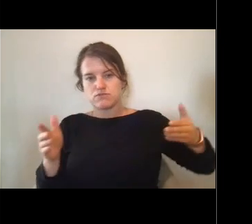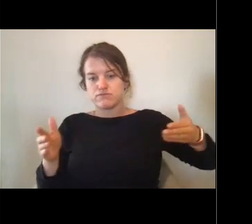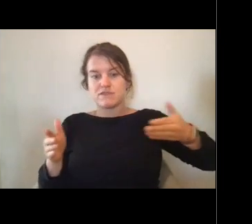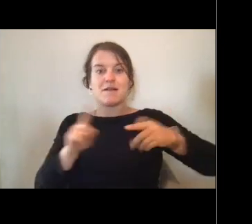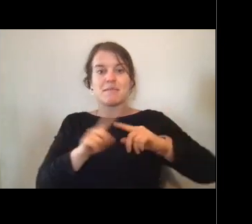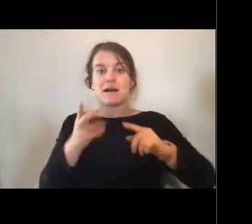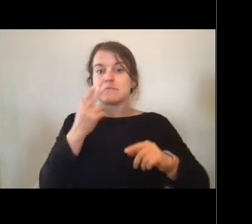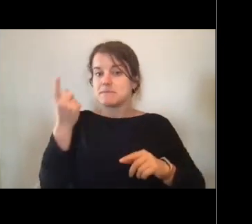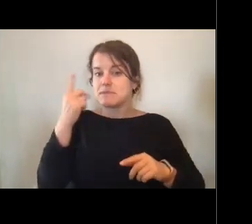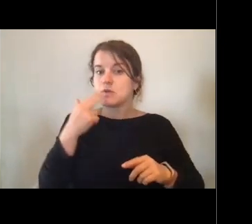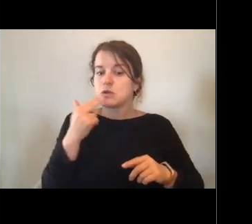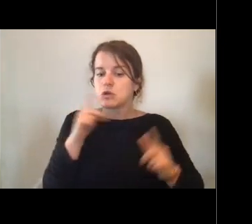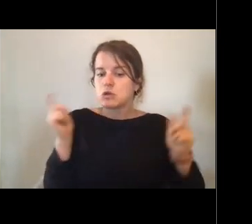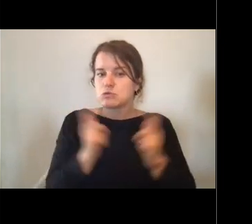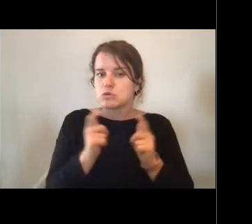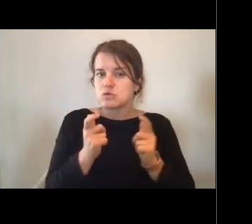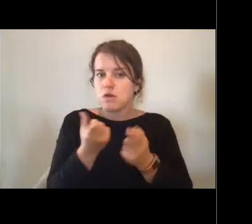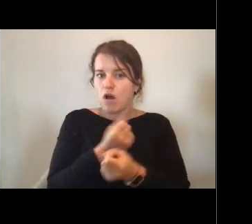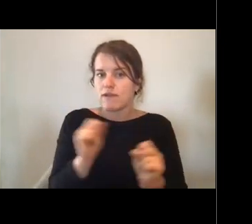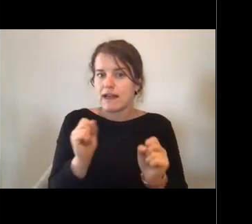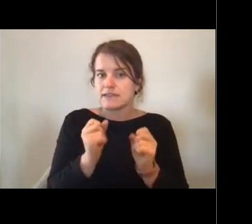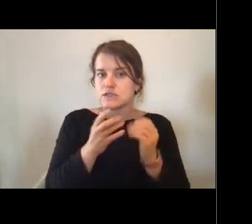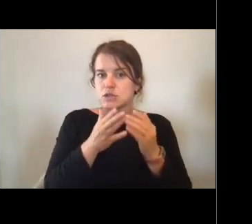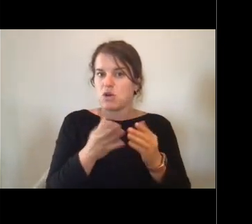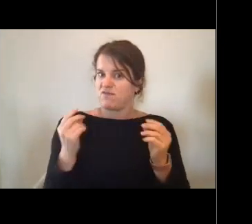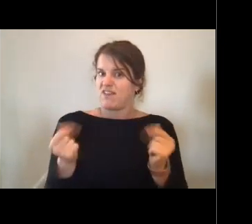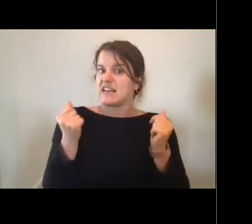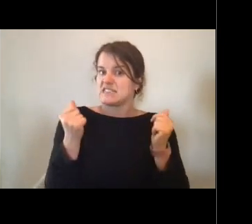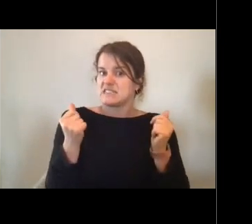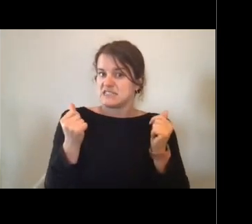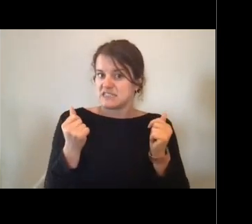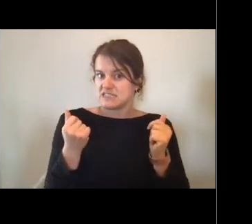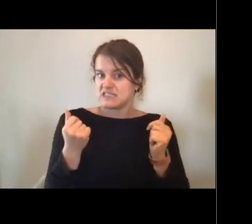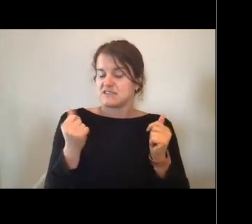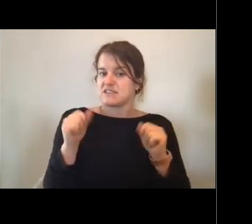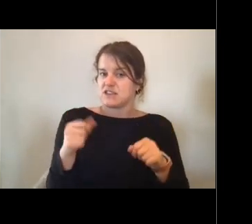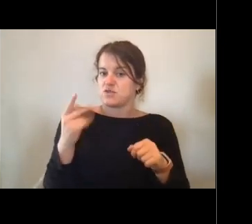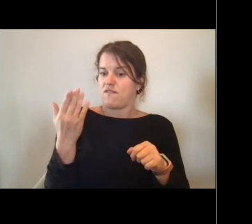It can go probably 15 knots or about 18 miles per hour.